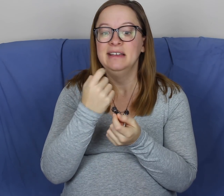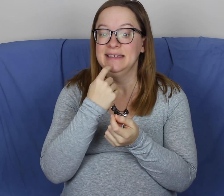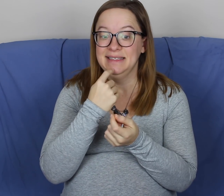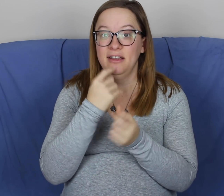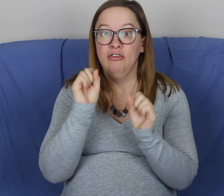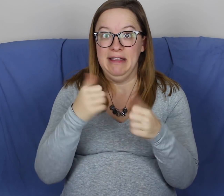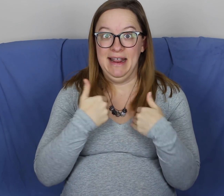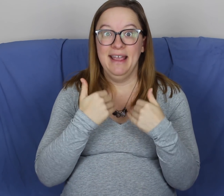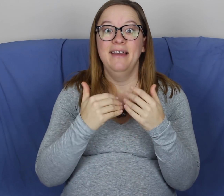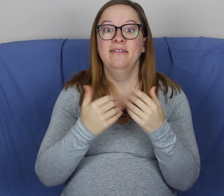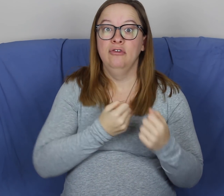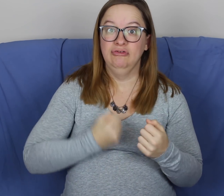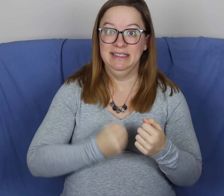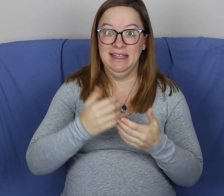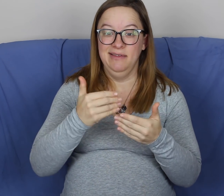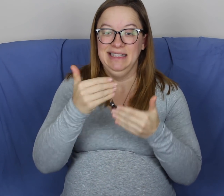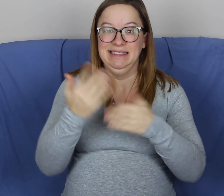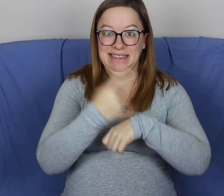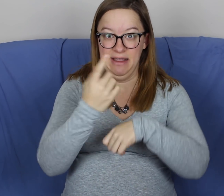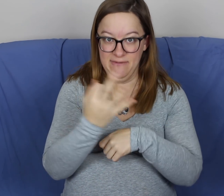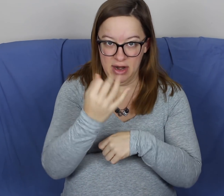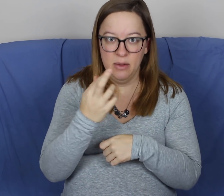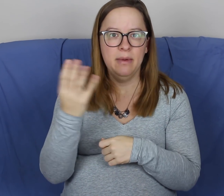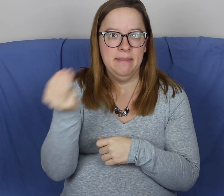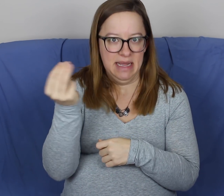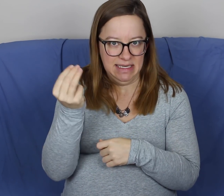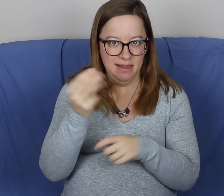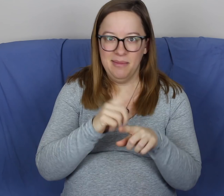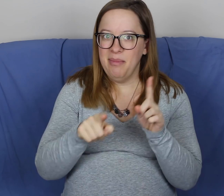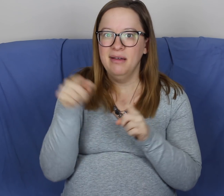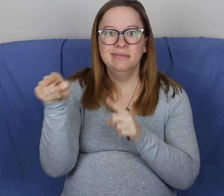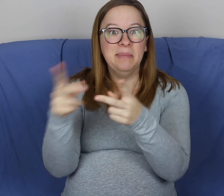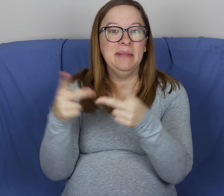because she said you can the ultrasound that next day Friday or Monday.